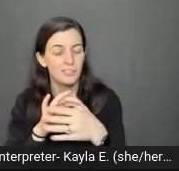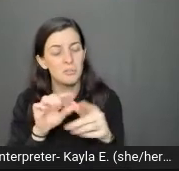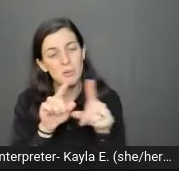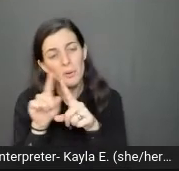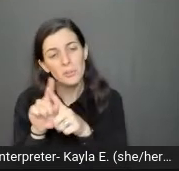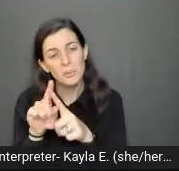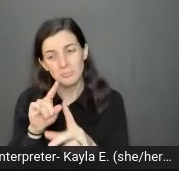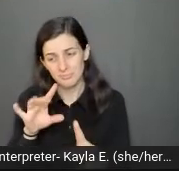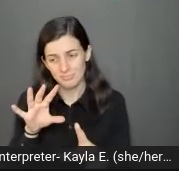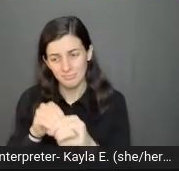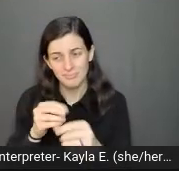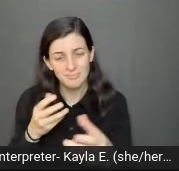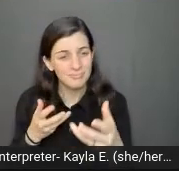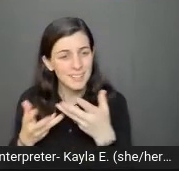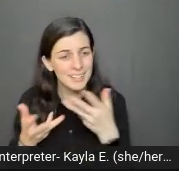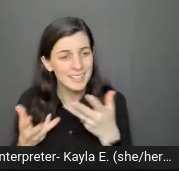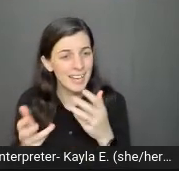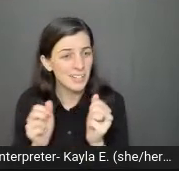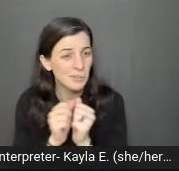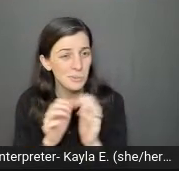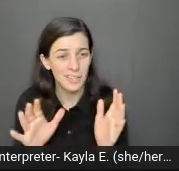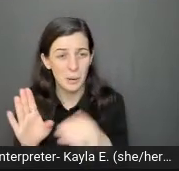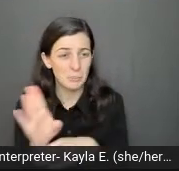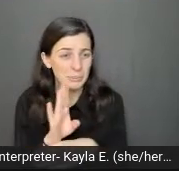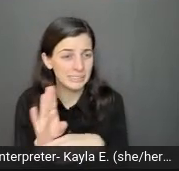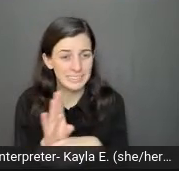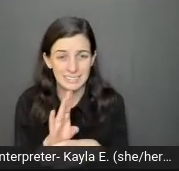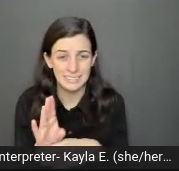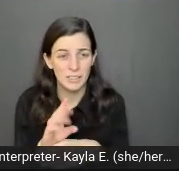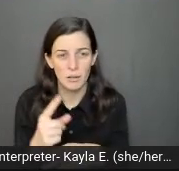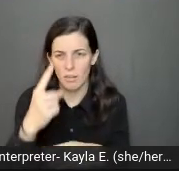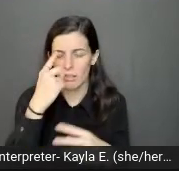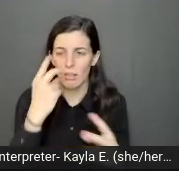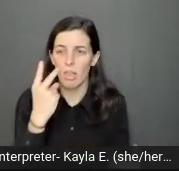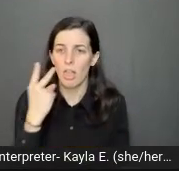Again, think back to the webinar example that I gave.